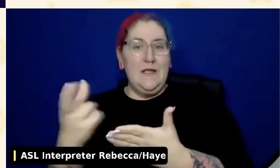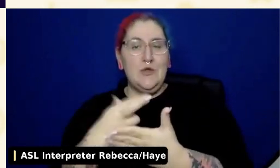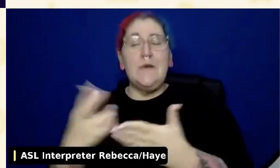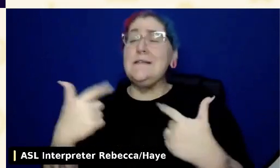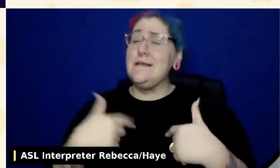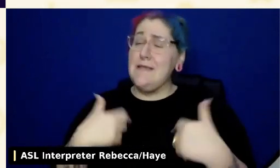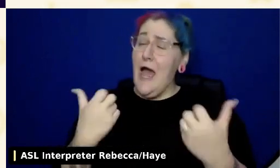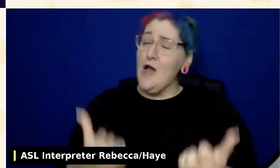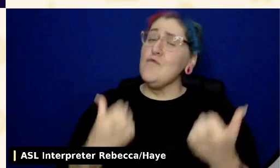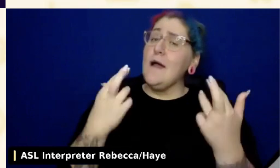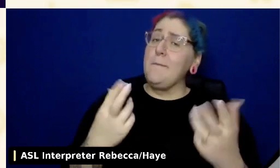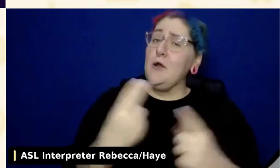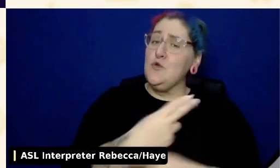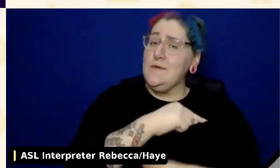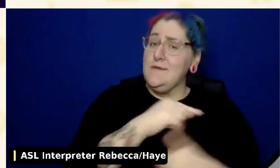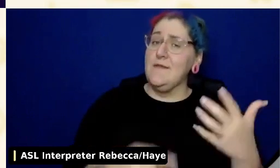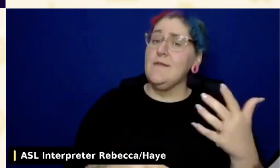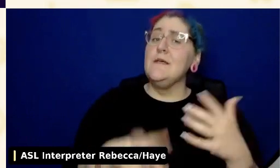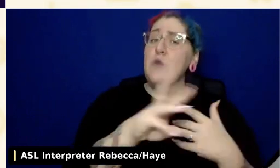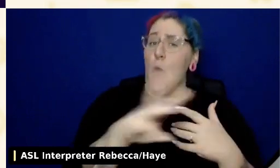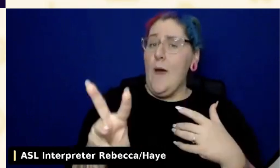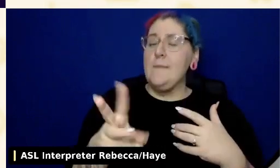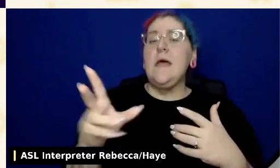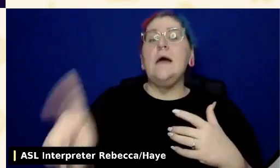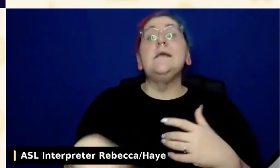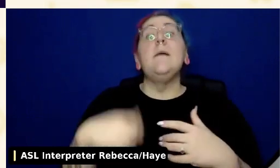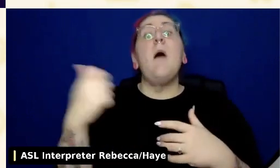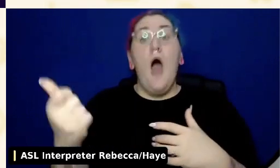that says the new DHS training self-enrollment portal.